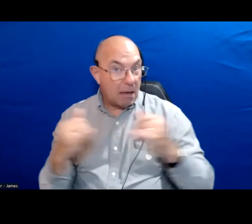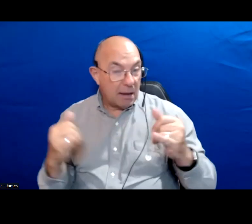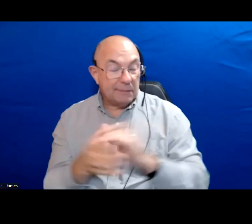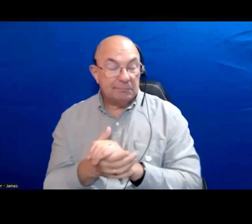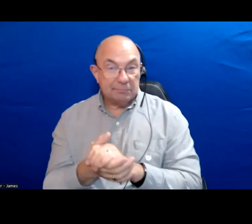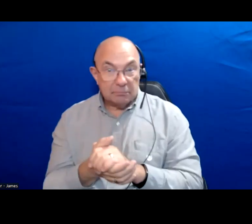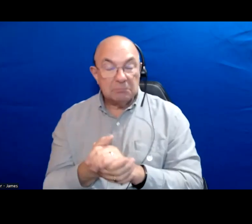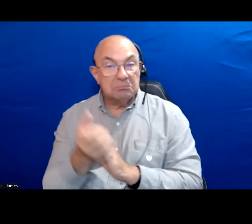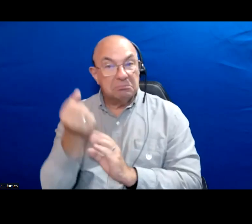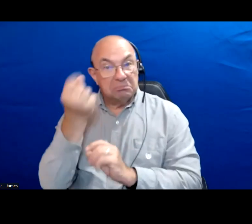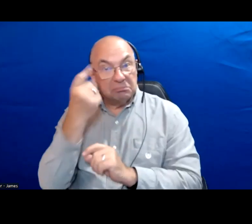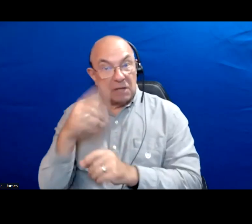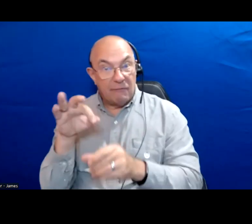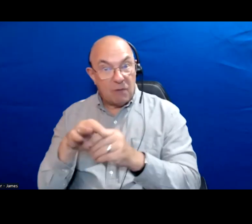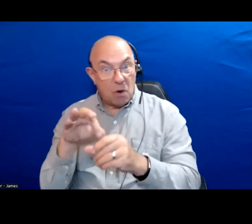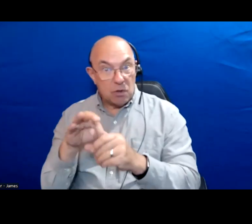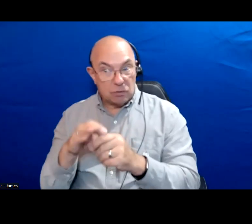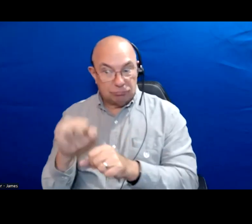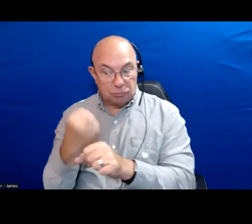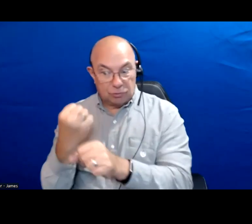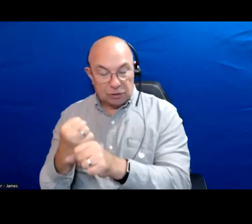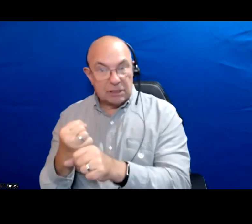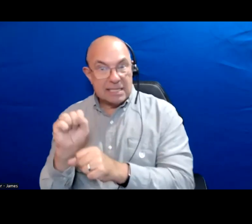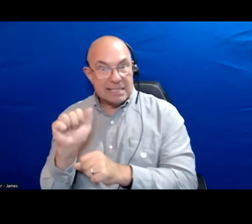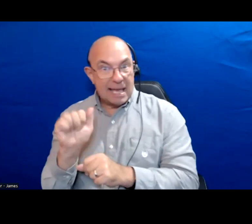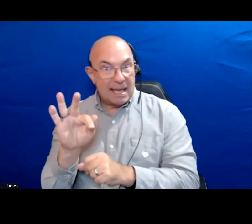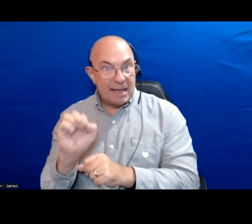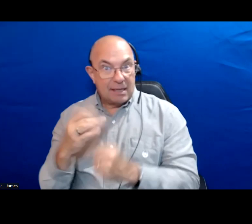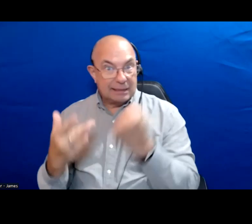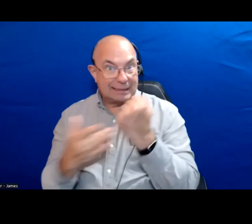As long as vote is secured and protected and we have the technology to do that if we can